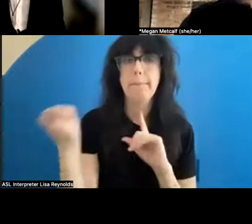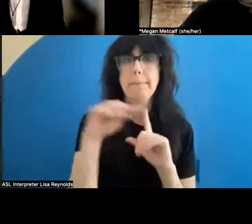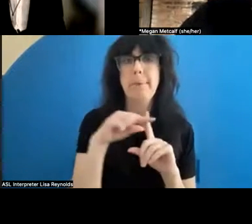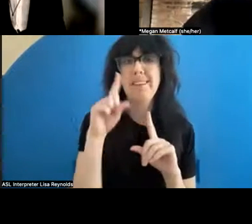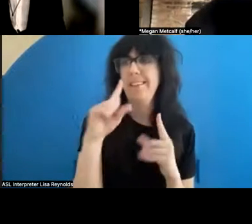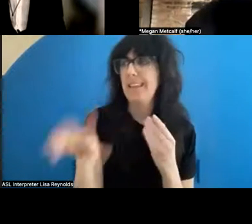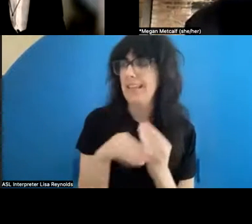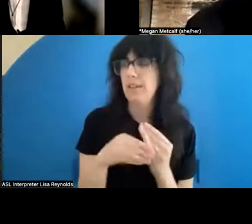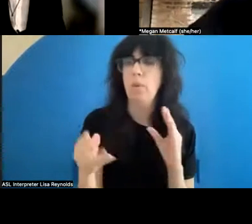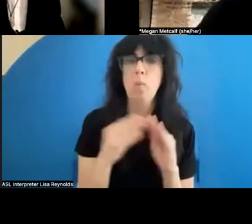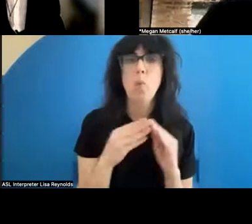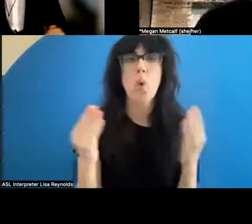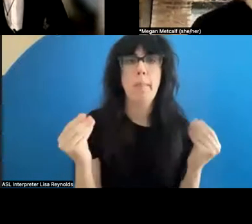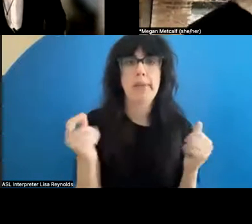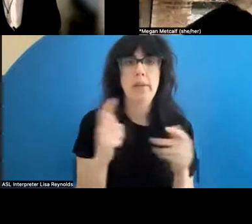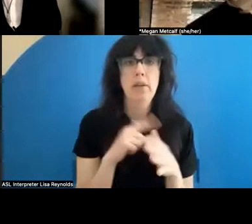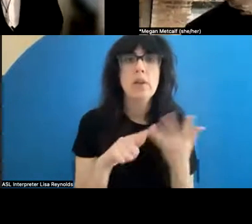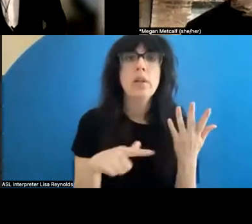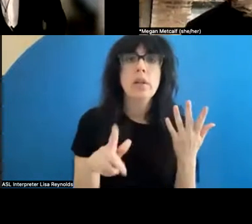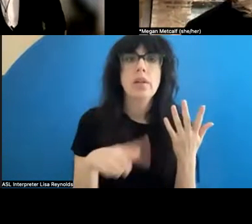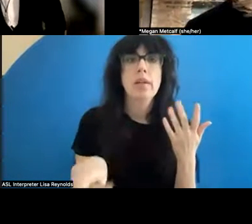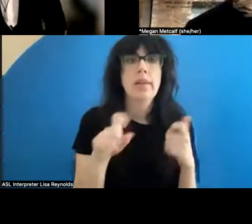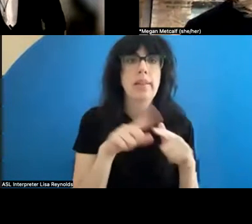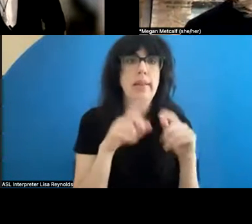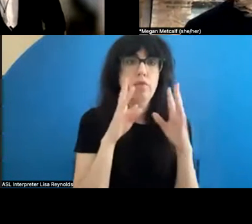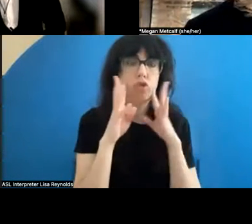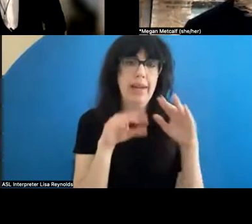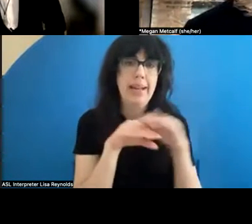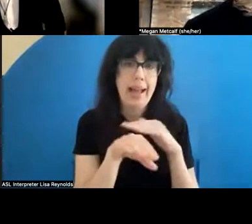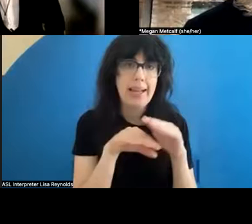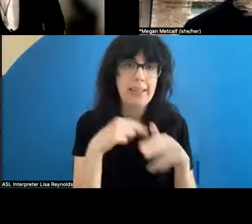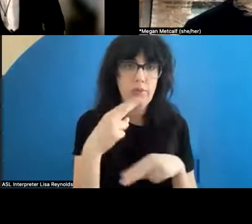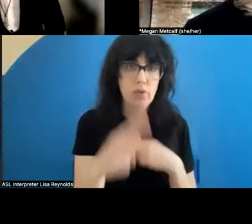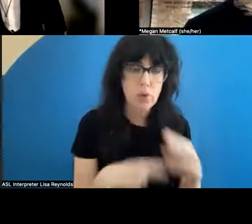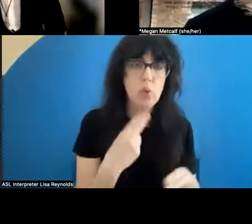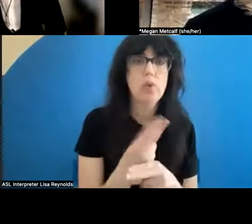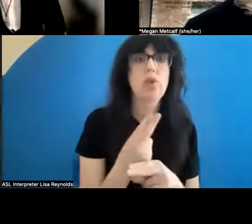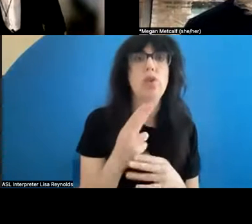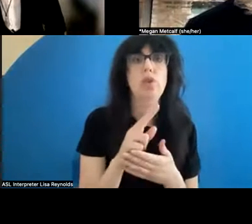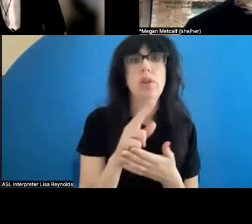additional material, and they have great access for universities and individuals to actually see the